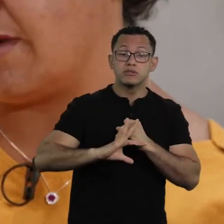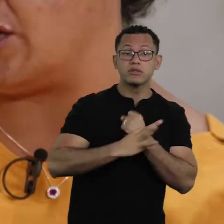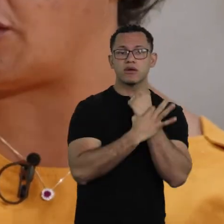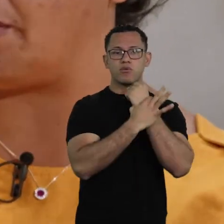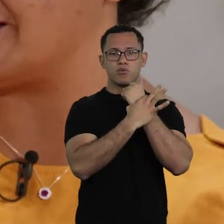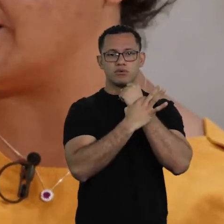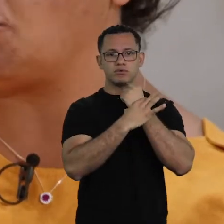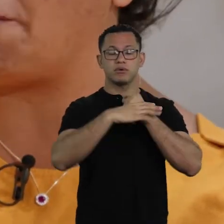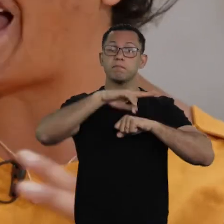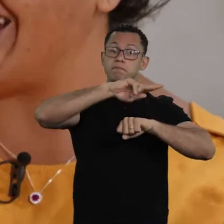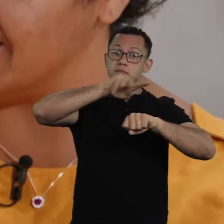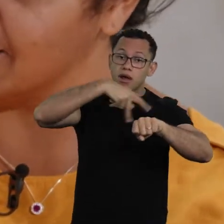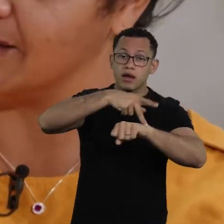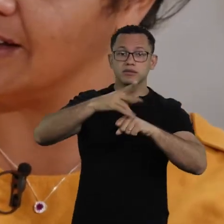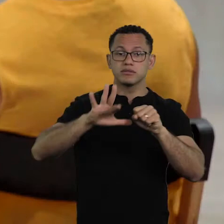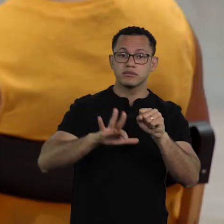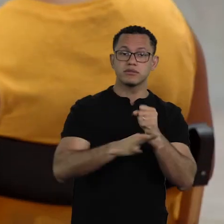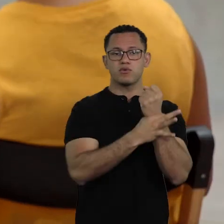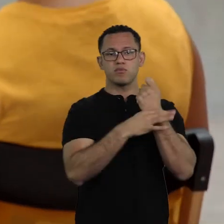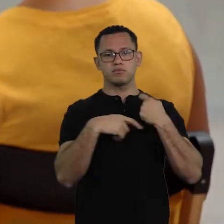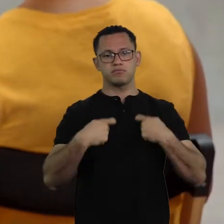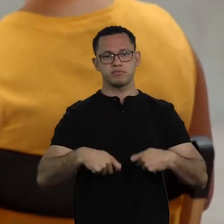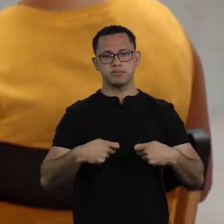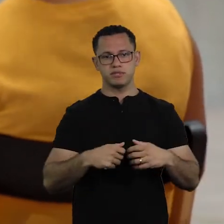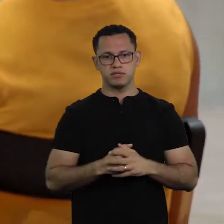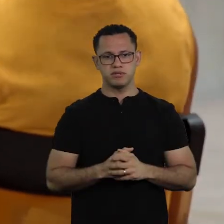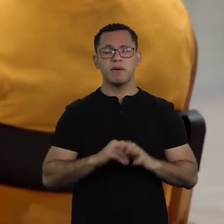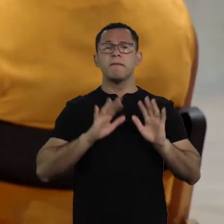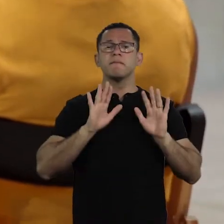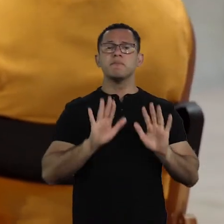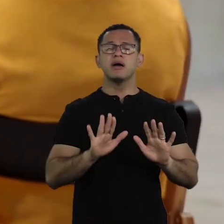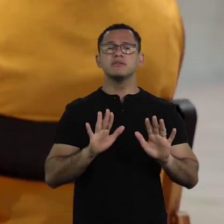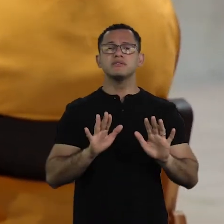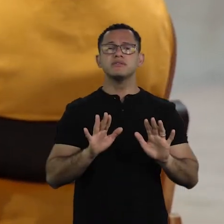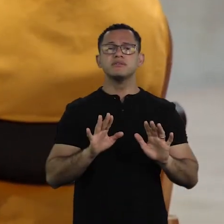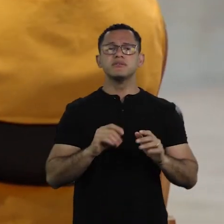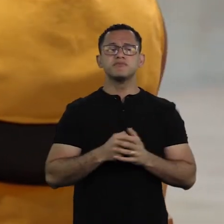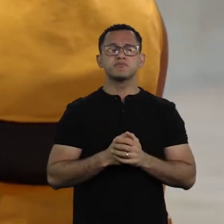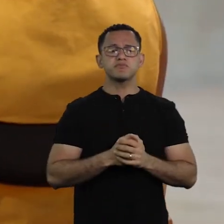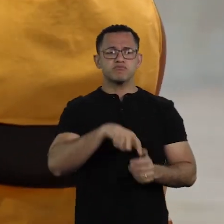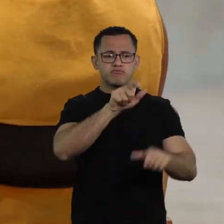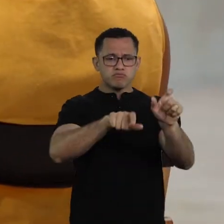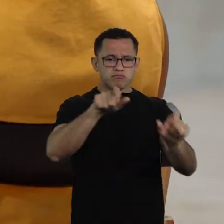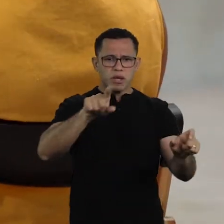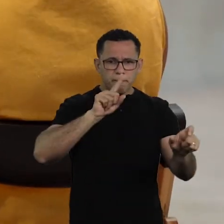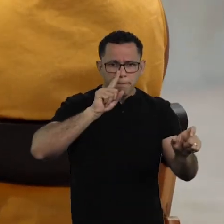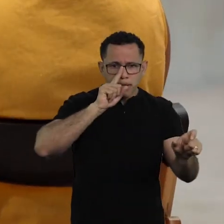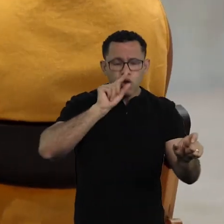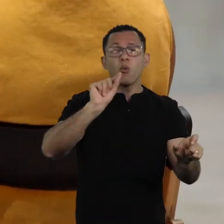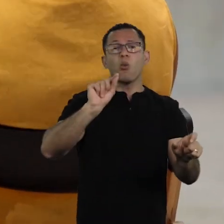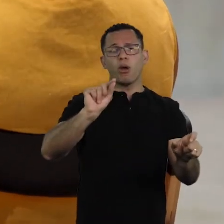We're discussing the country, but to do that, we must identify what our main problems are.